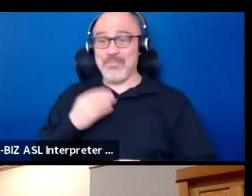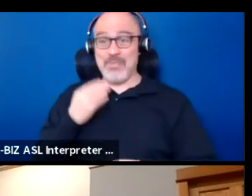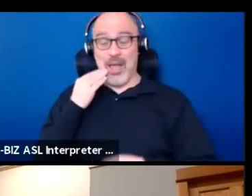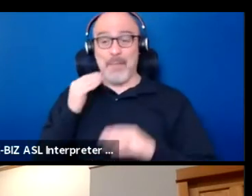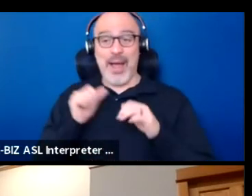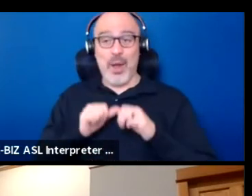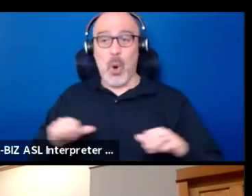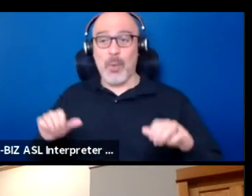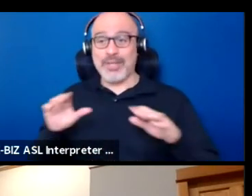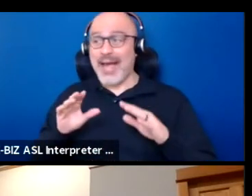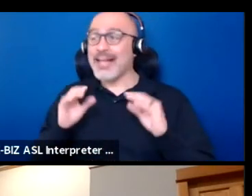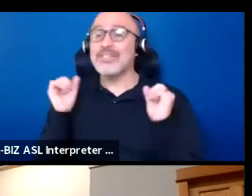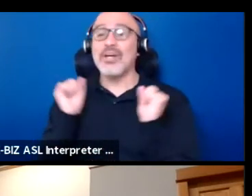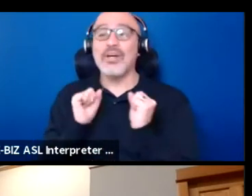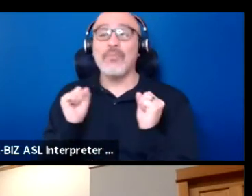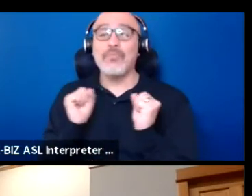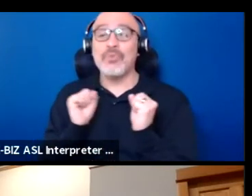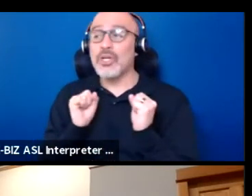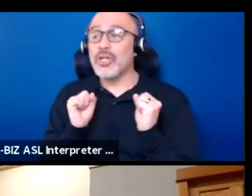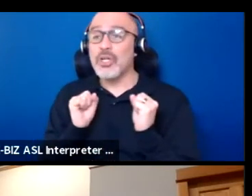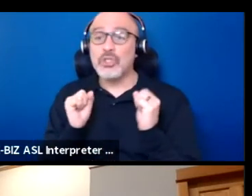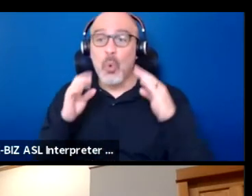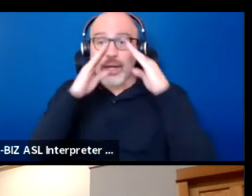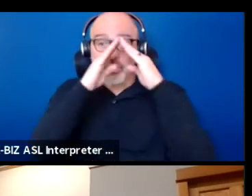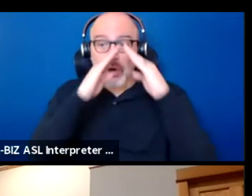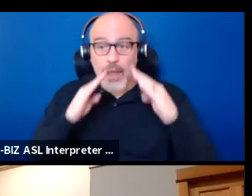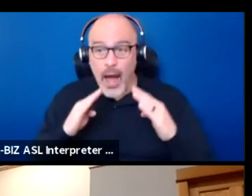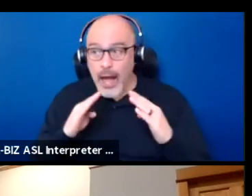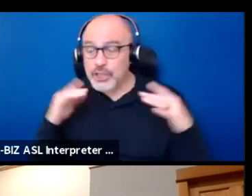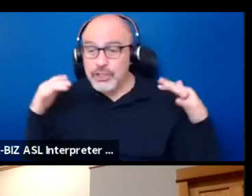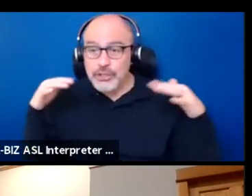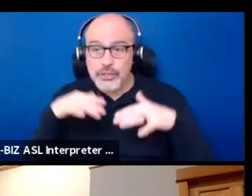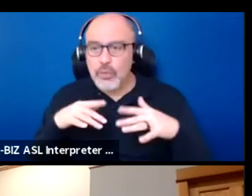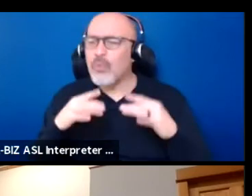the winter lodges would be convening. These would be the winter camps